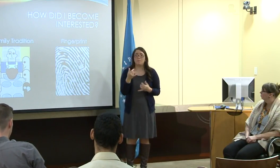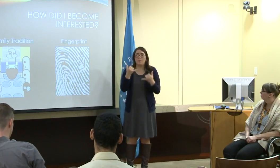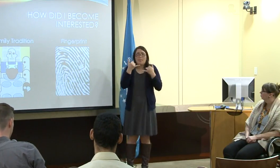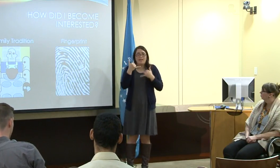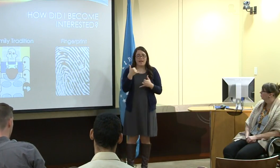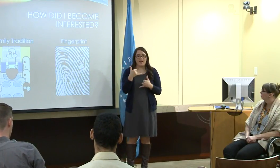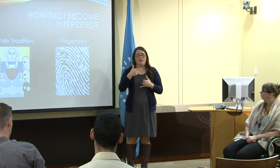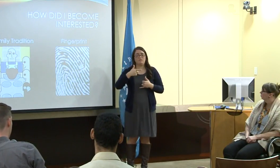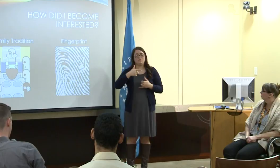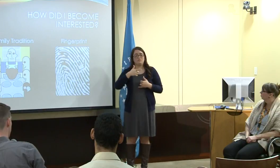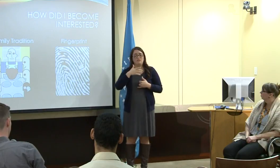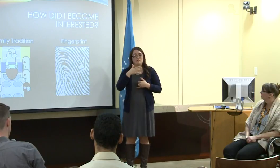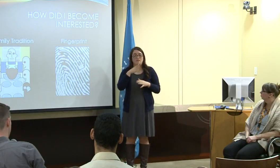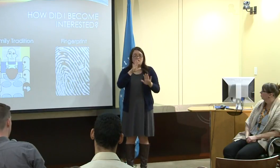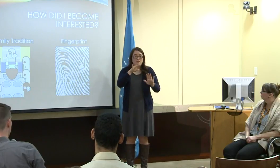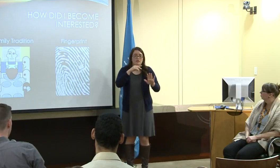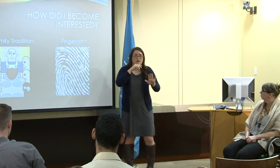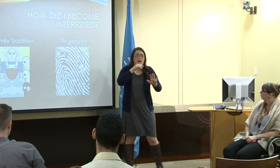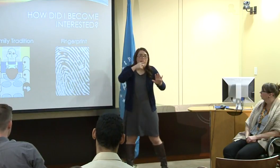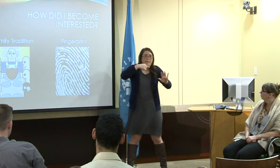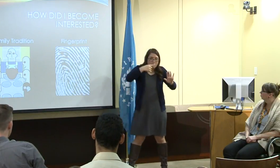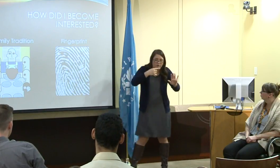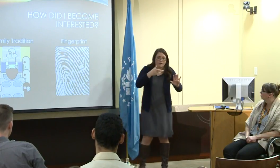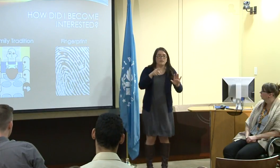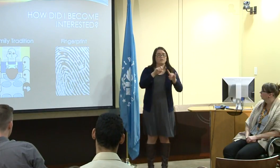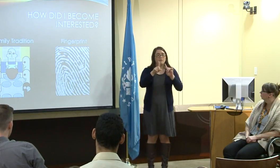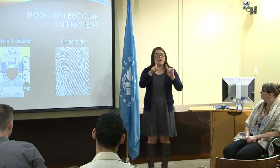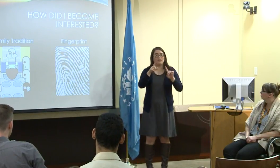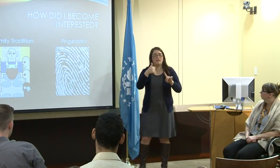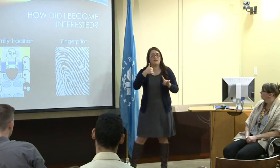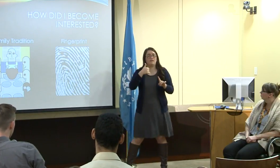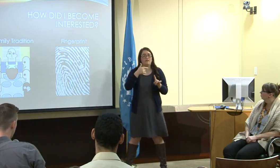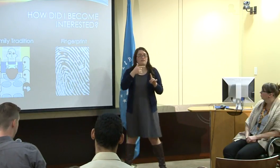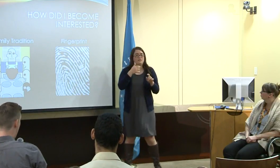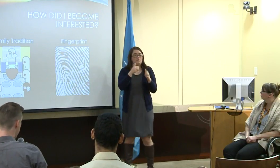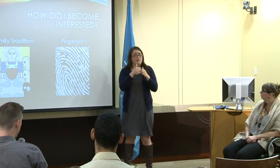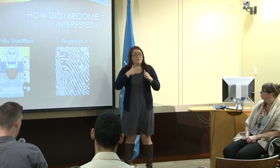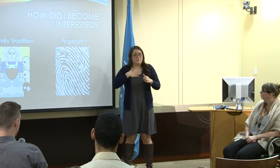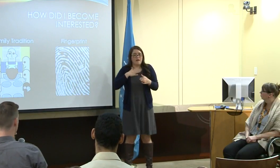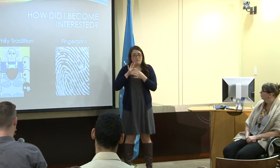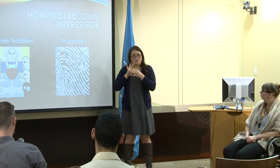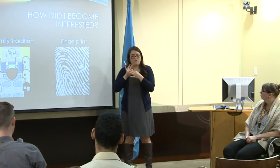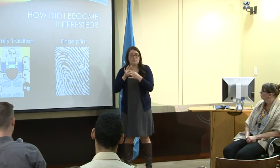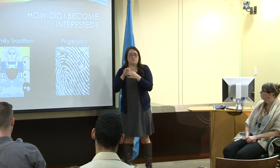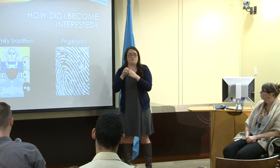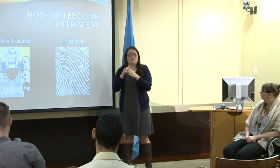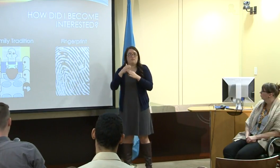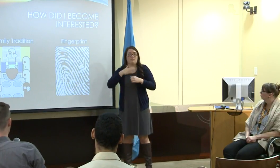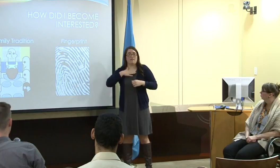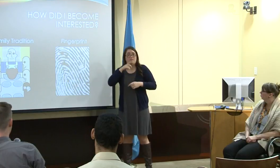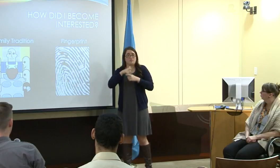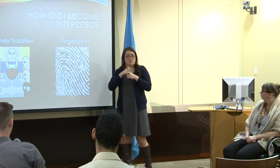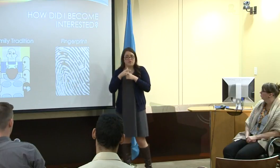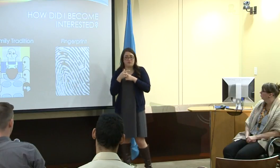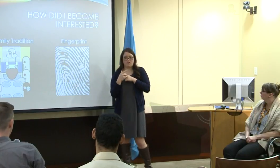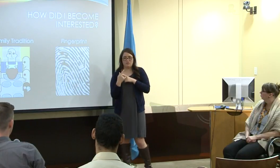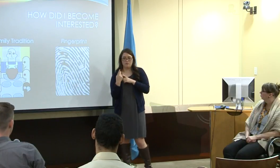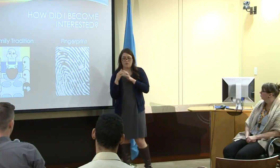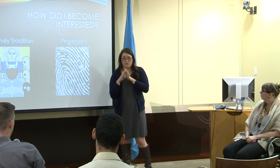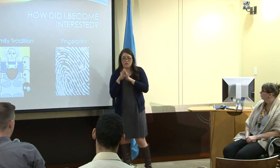This is truly a representation of that. Yes, I'm able to hear myself, but the relationship that I had